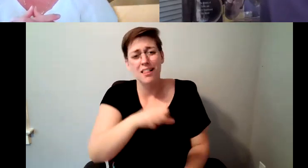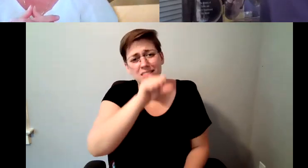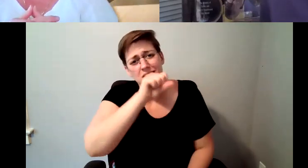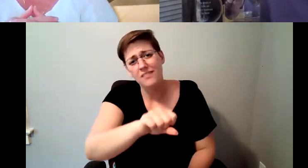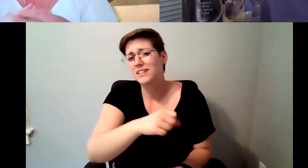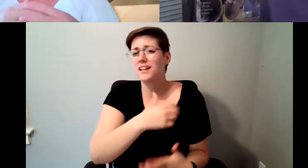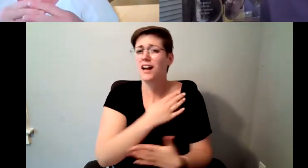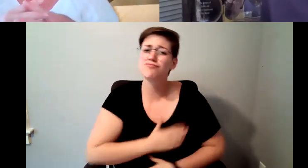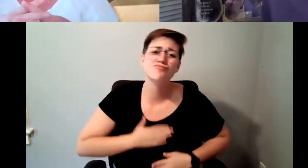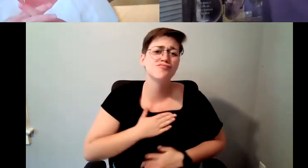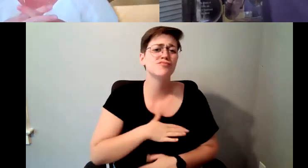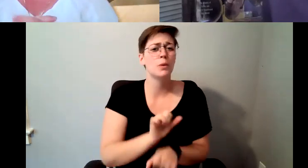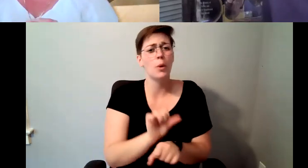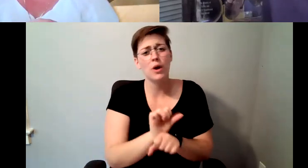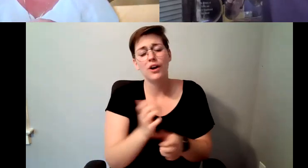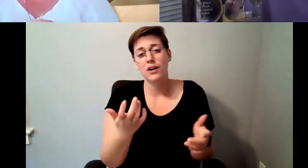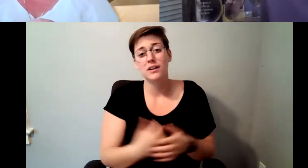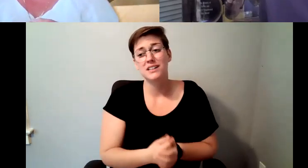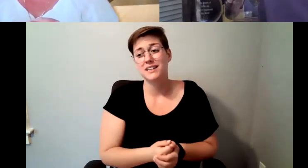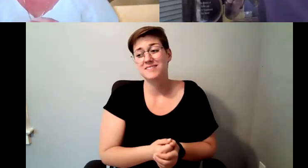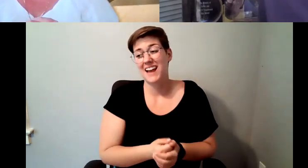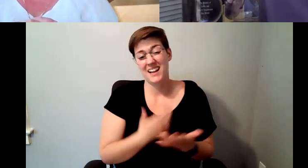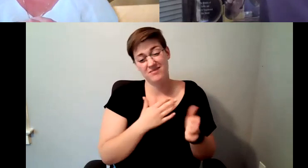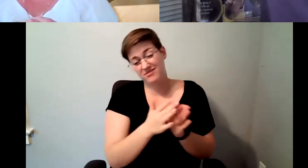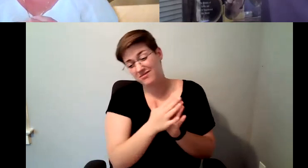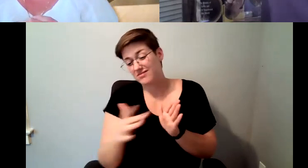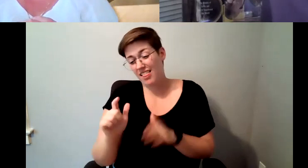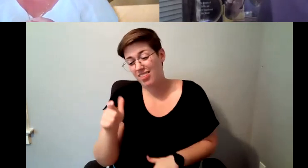D. Major Cohen: And not long after that I was offered a job, as a store manager, I said